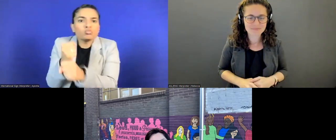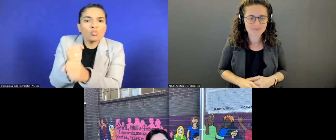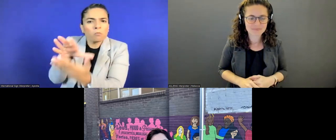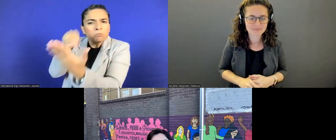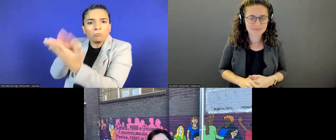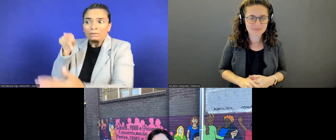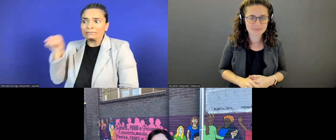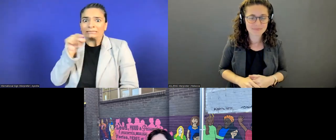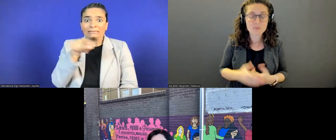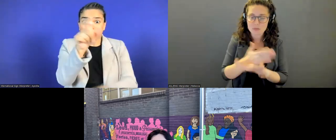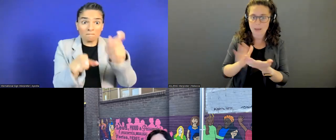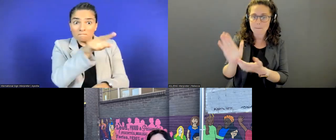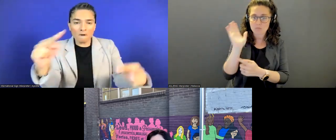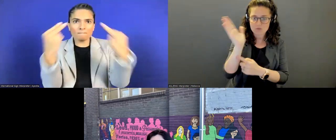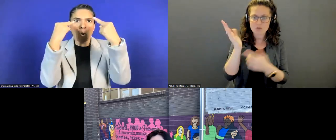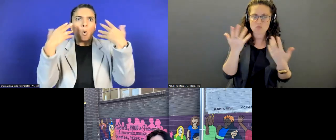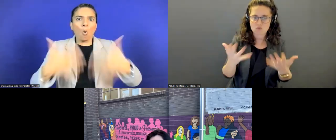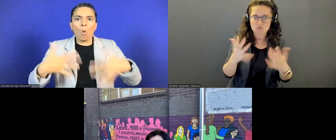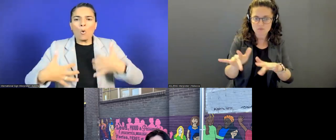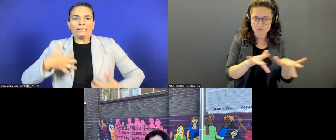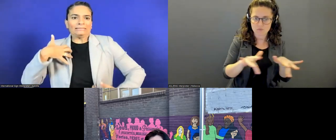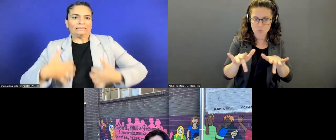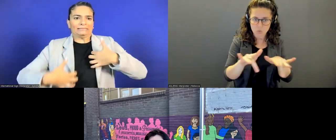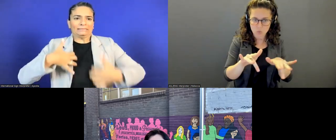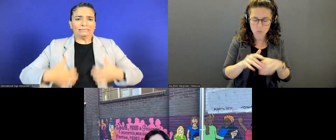they have recorded for us.